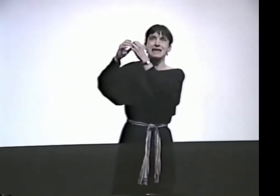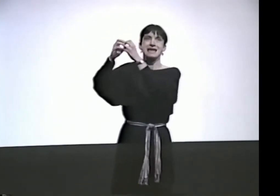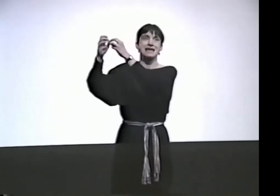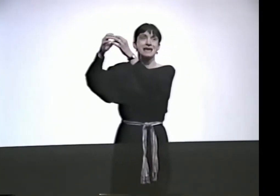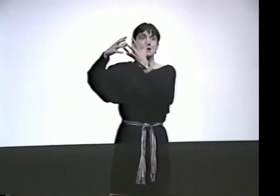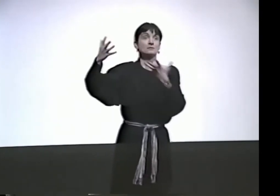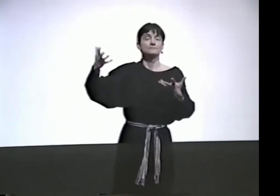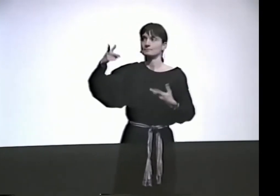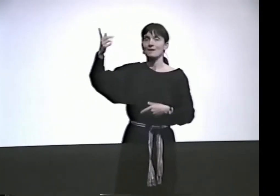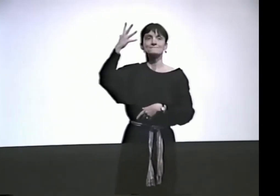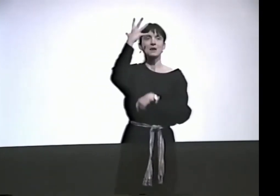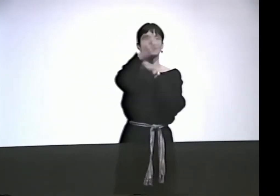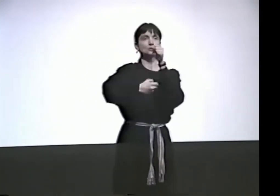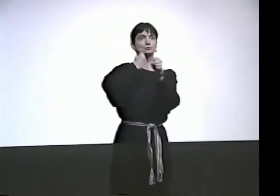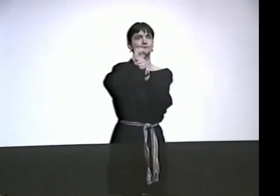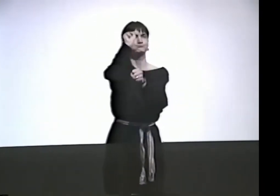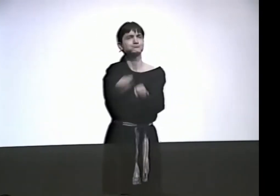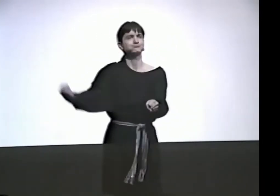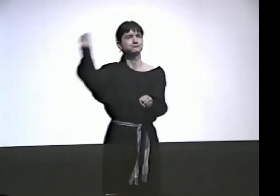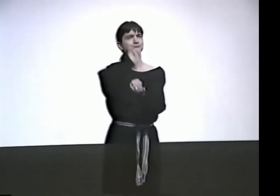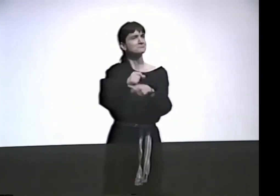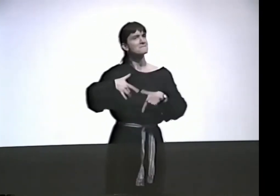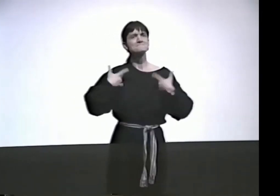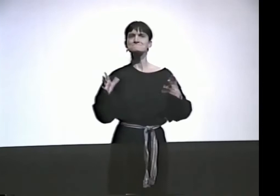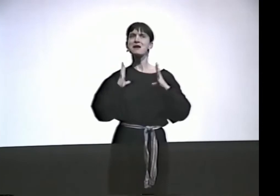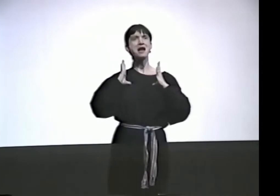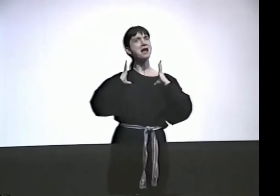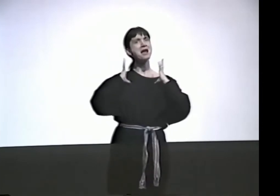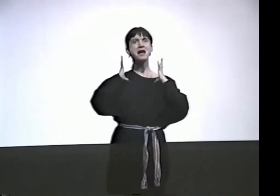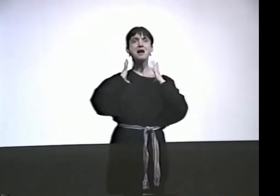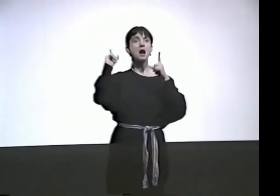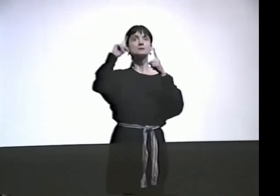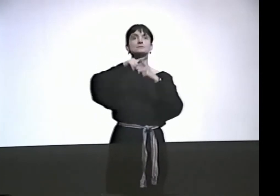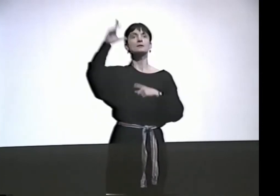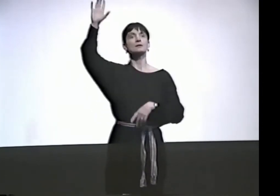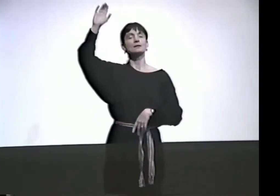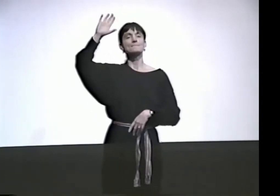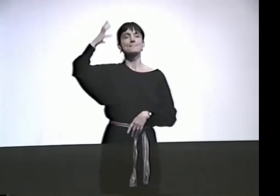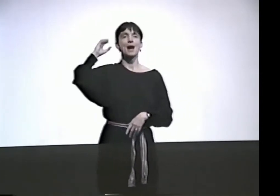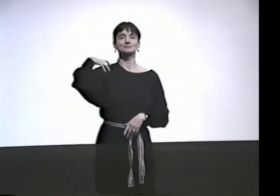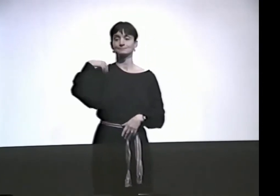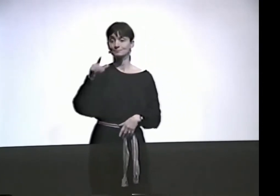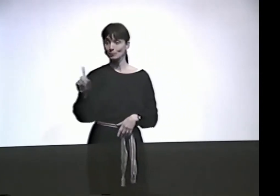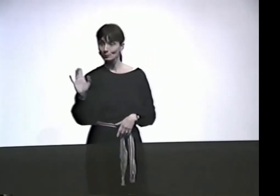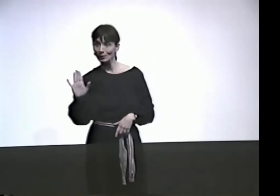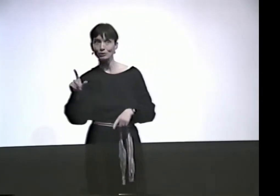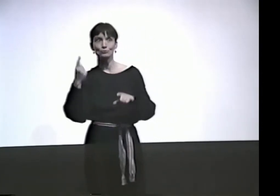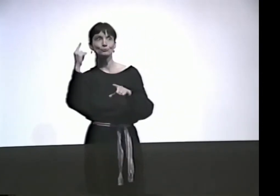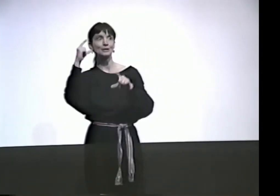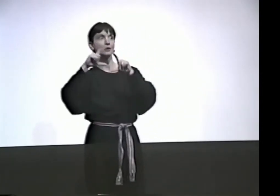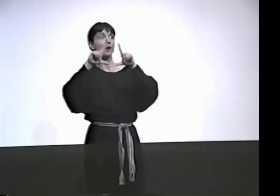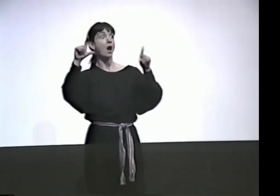THEY LIVE IN BUFFALO. THEY'D BEEN THERE FOR 5 YEARS. THE WOMAN HAD BEEN WORKING, GOING ALONG FINE TILL THE BOSS CAME UP TO HER AND SAID,